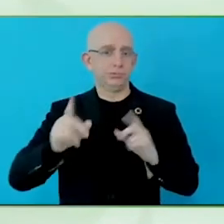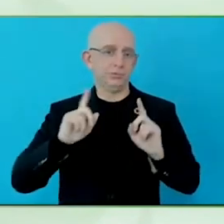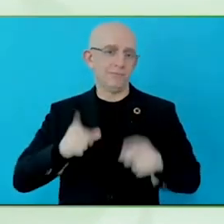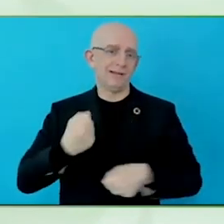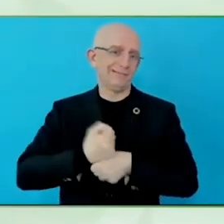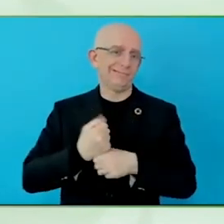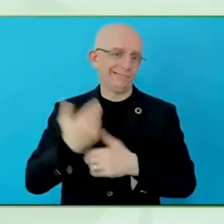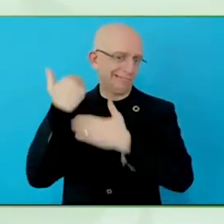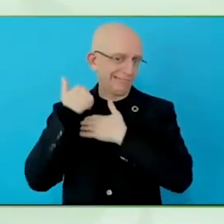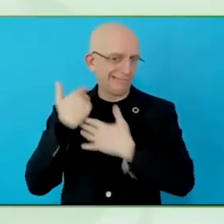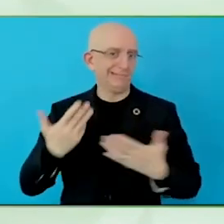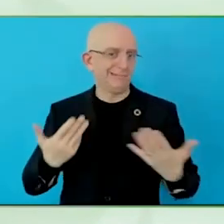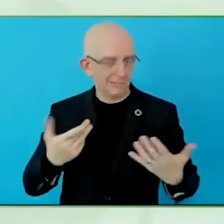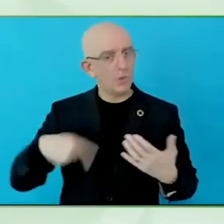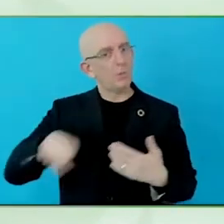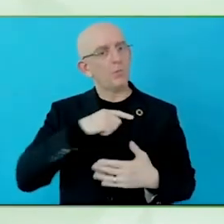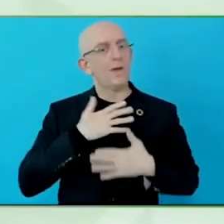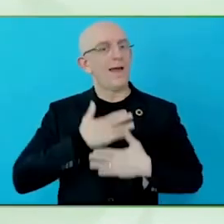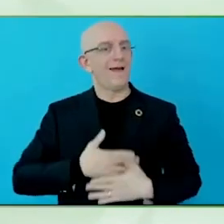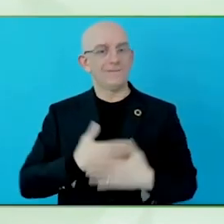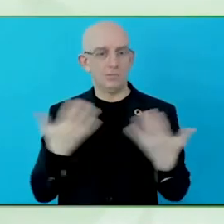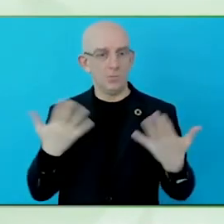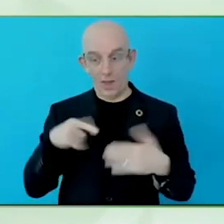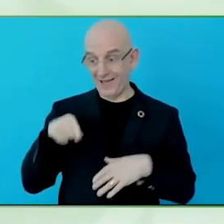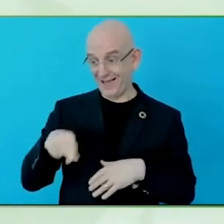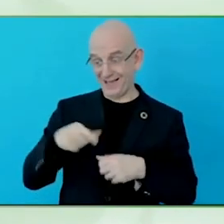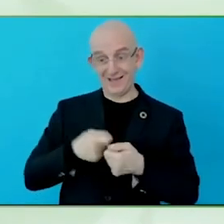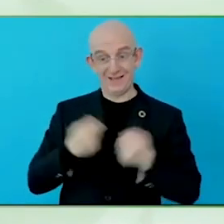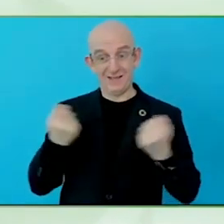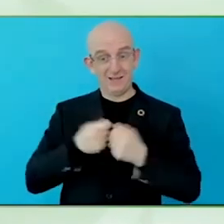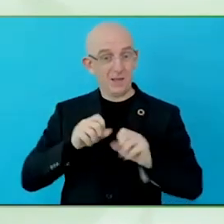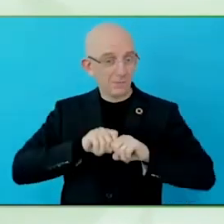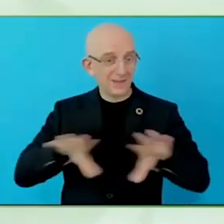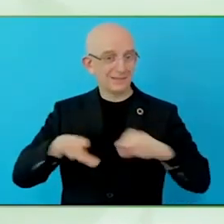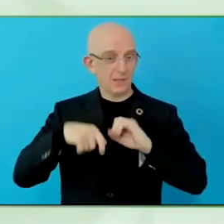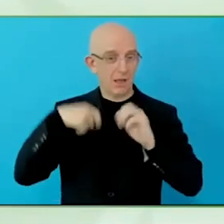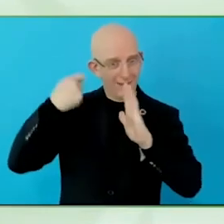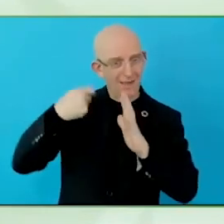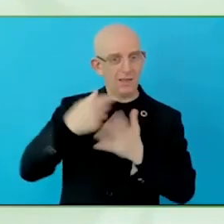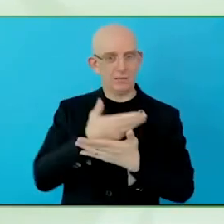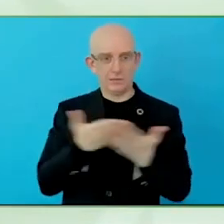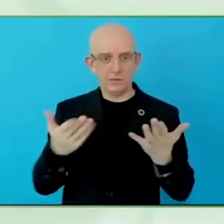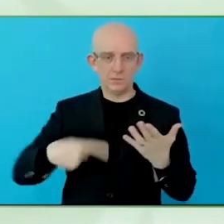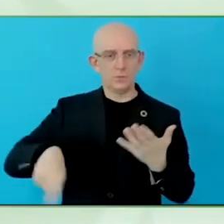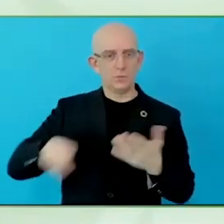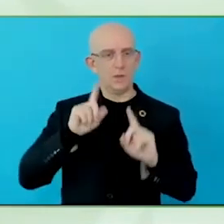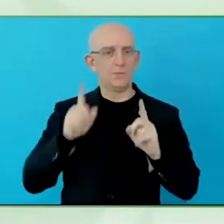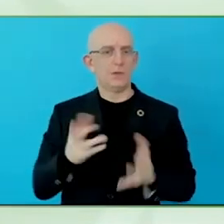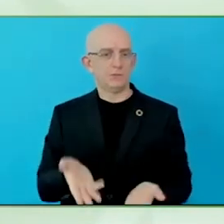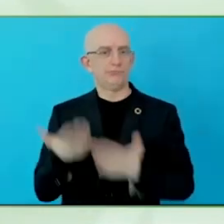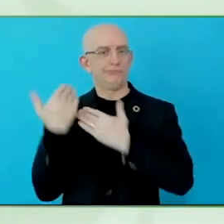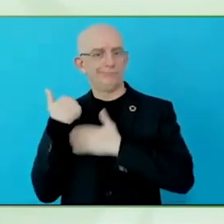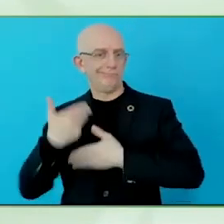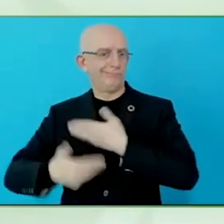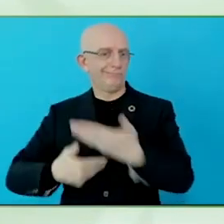I would say, coming back to the same convention, that is one of the